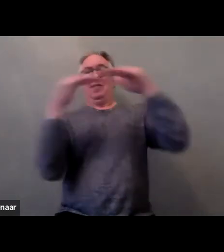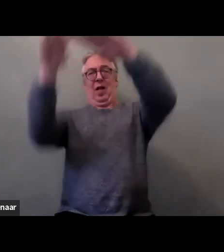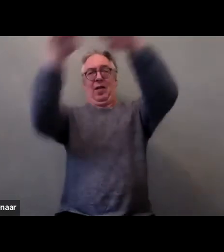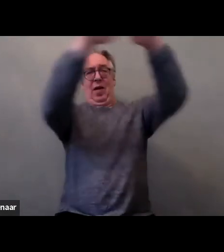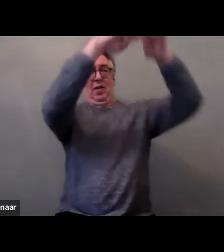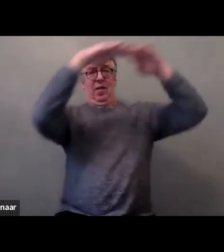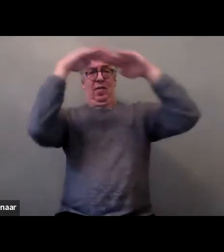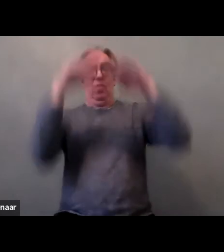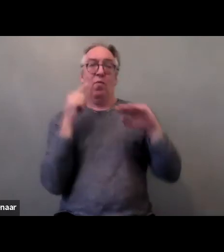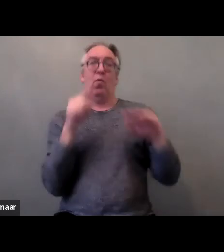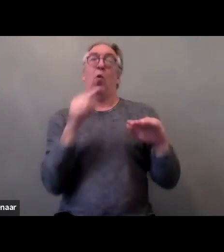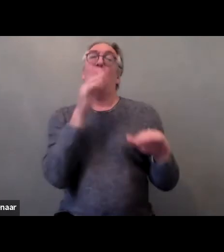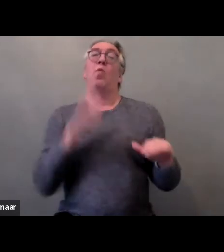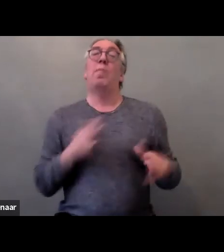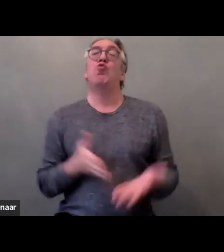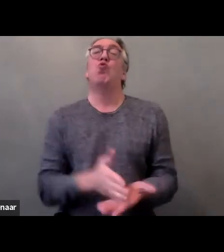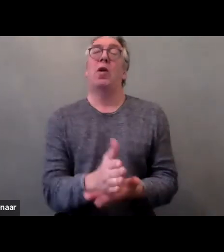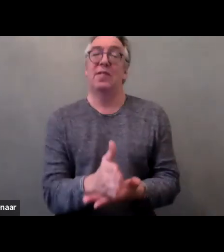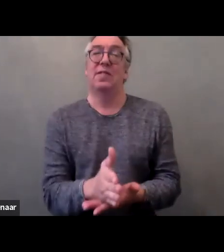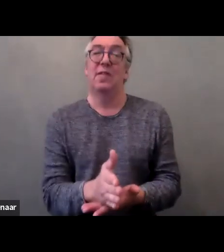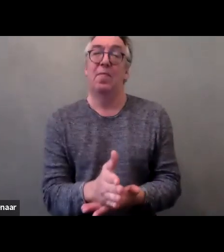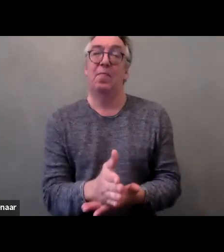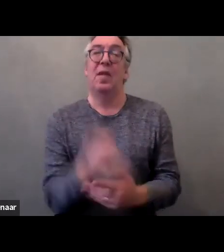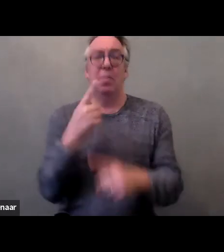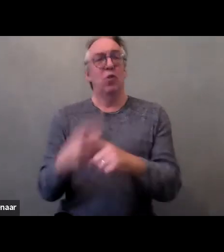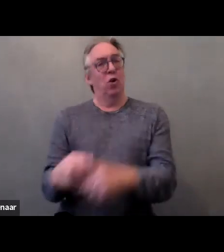women's rights and working against violence against women.